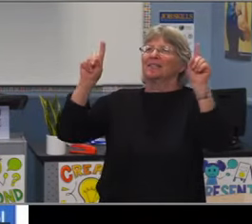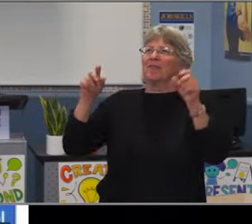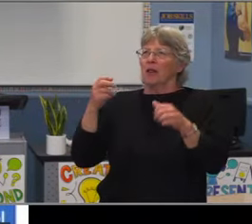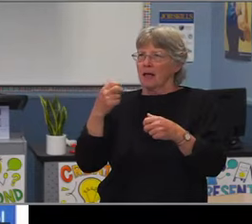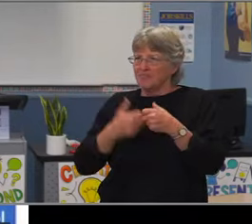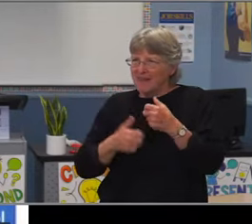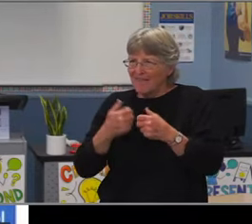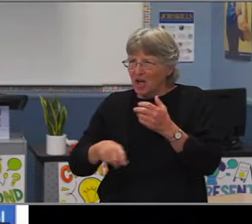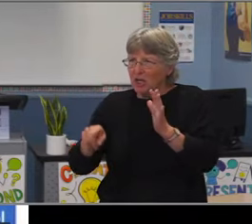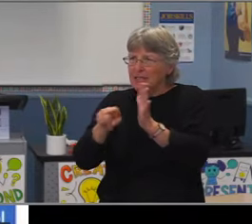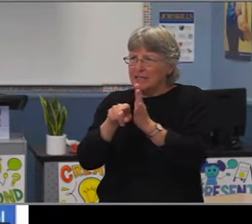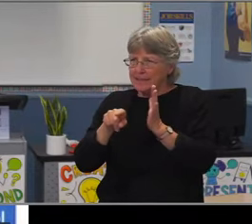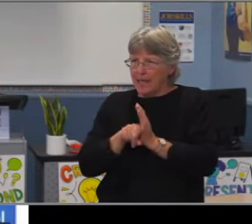and educating the parents as well.